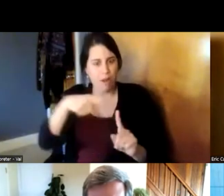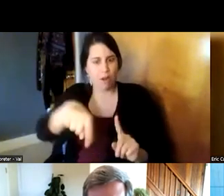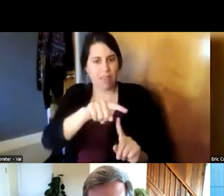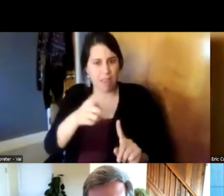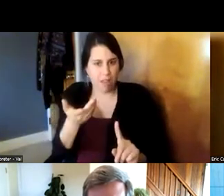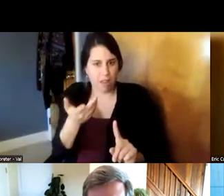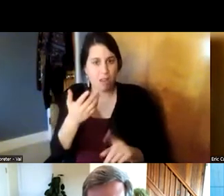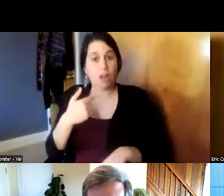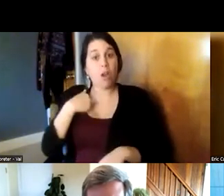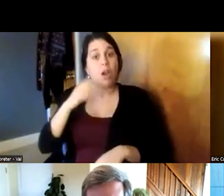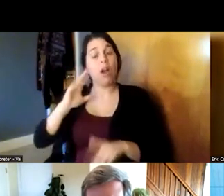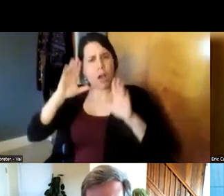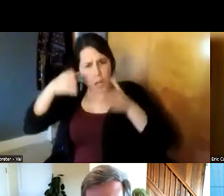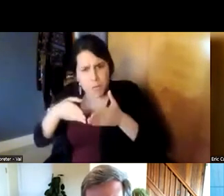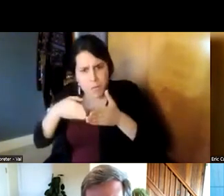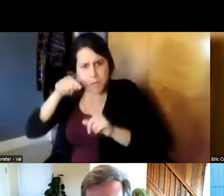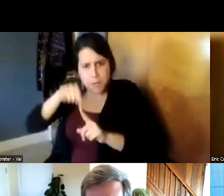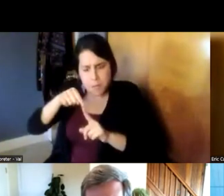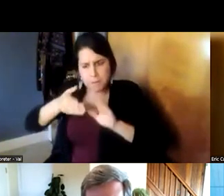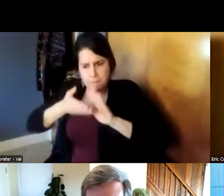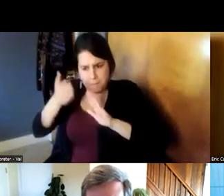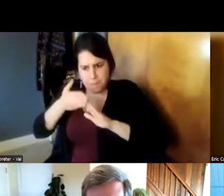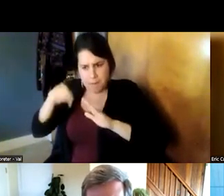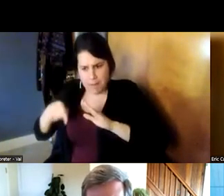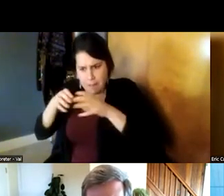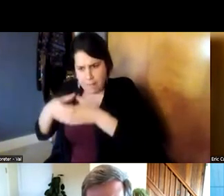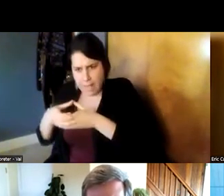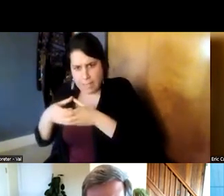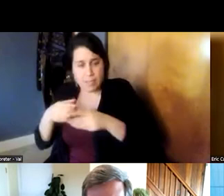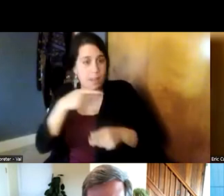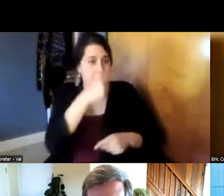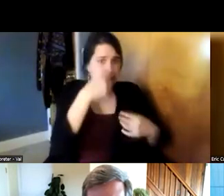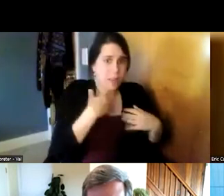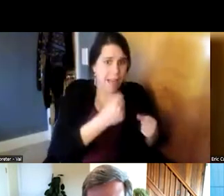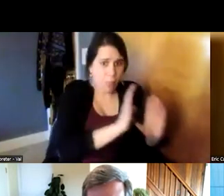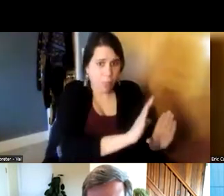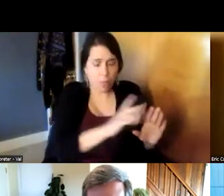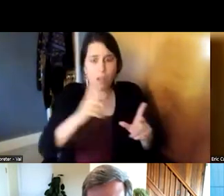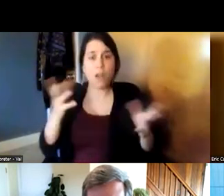narrow focus and really operating separately and by bringing it together to be able to to